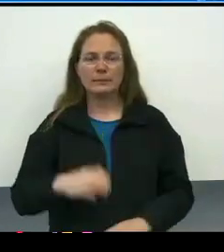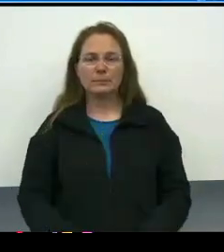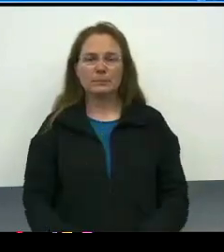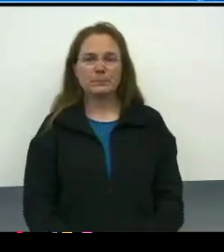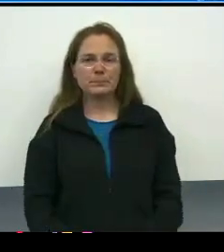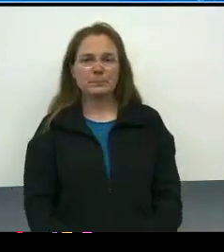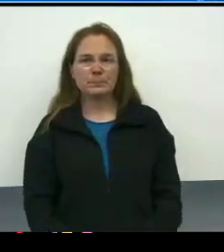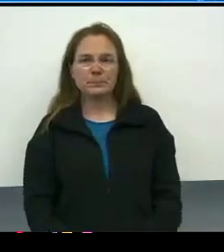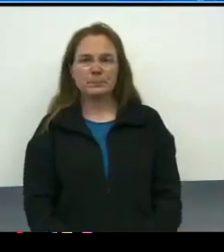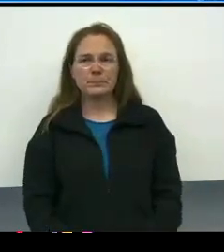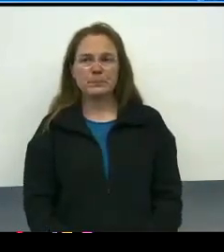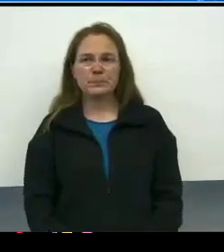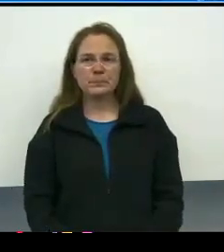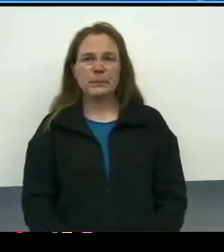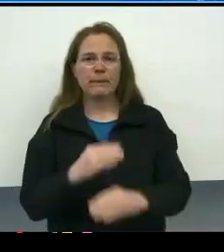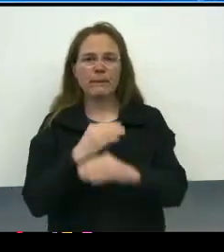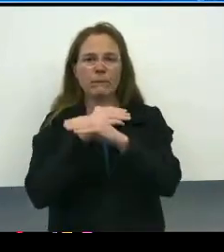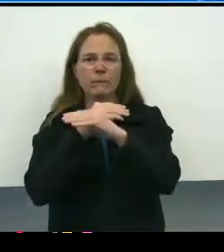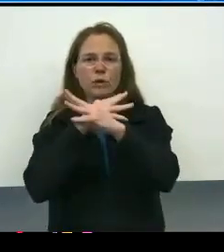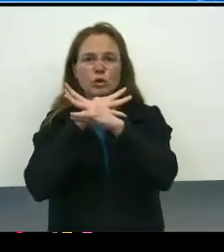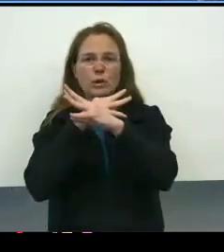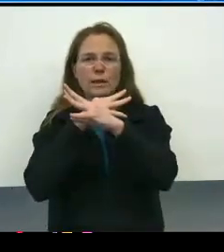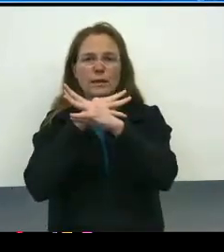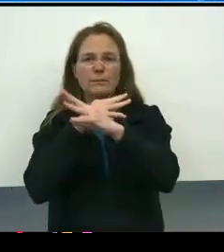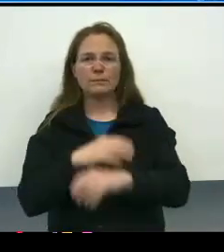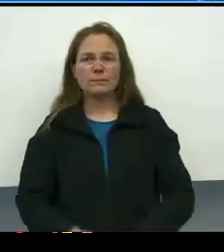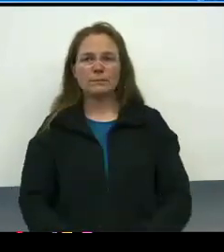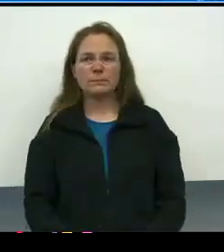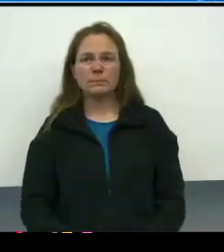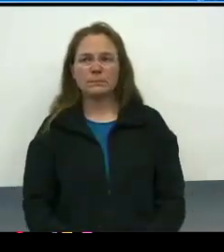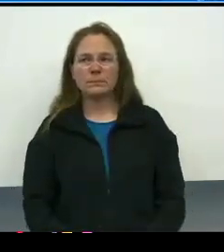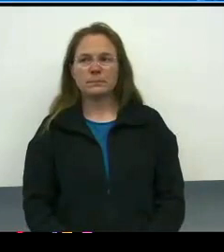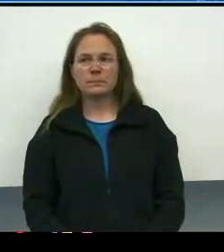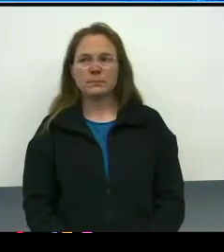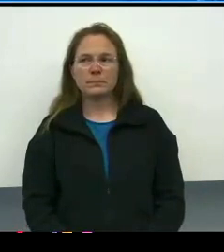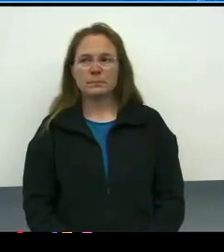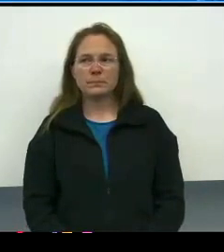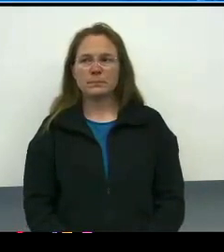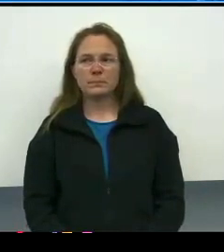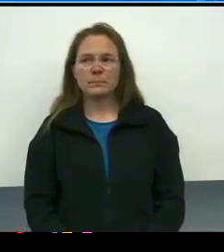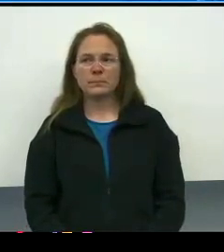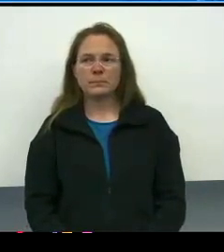[Woman] Virtually [Wayne] Virtually. [Dr. Moreland-Capuia] Yes, and it looks like the sun shining very bright.